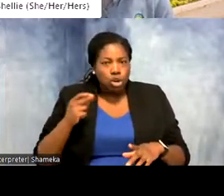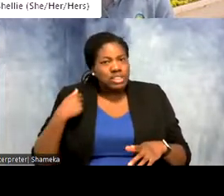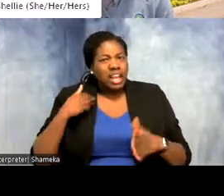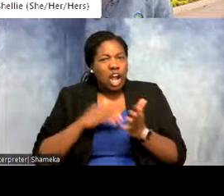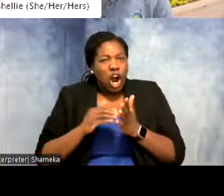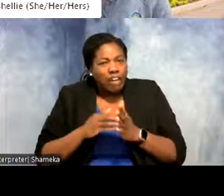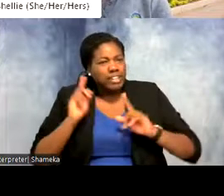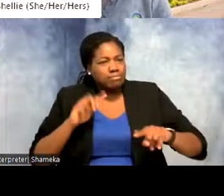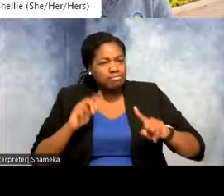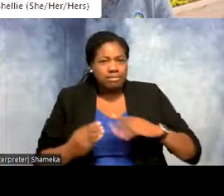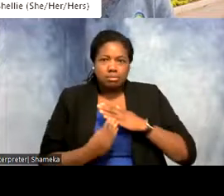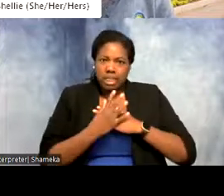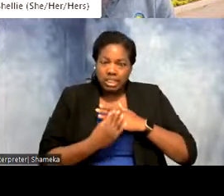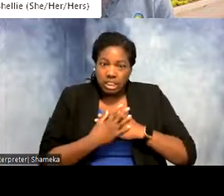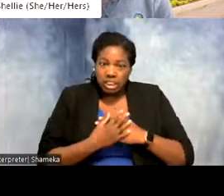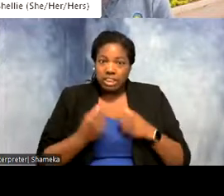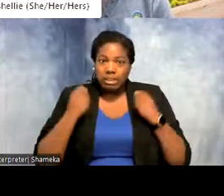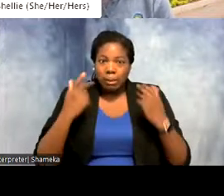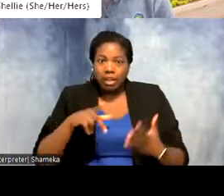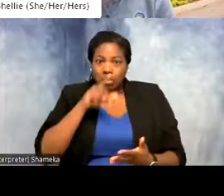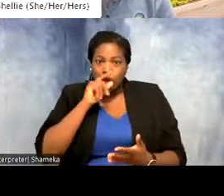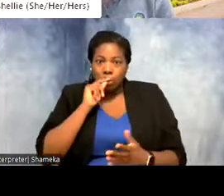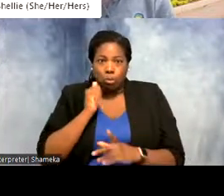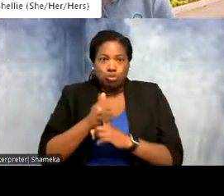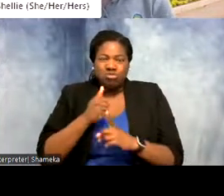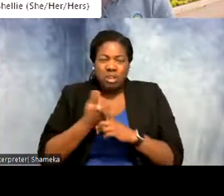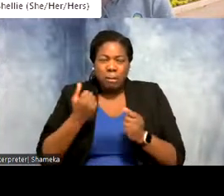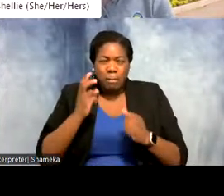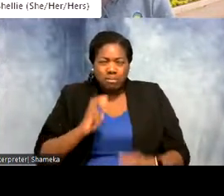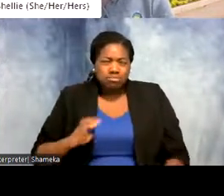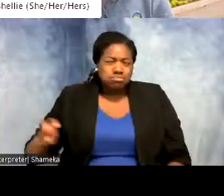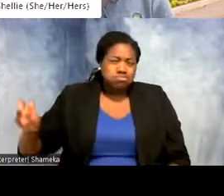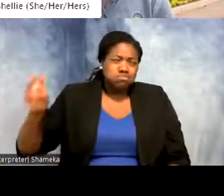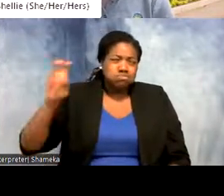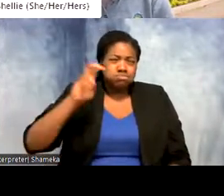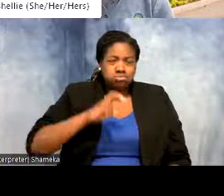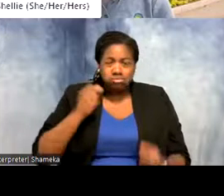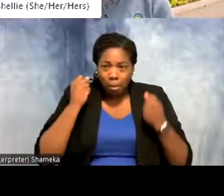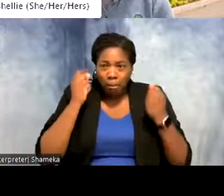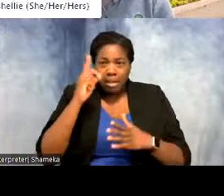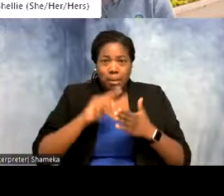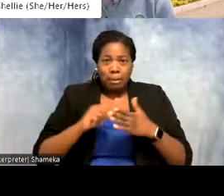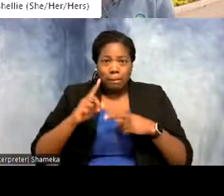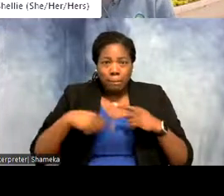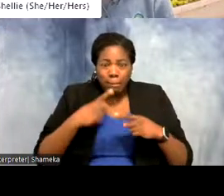beaches some of these birds migrate thousands of miles every year spanning hemispheres and stopping